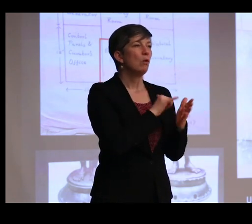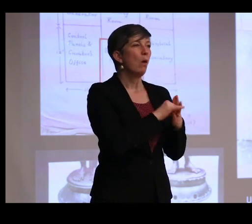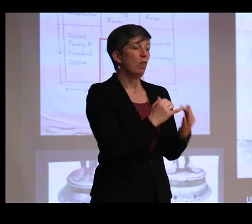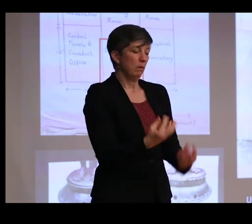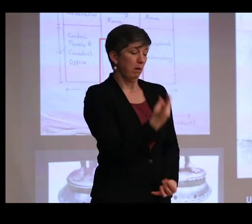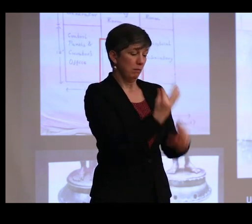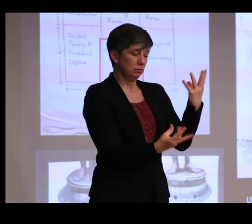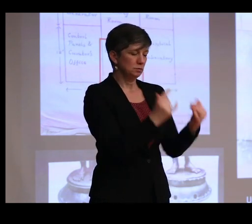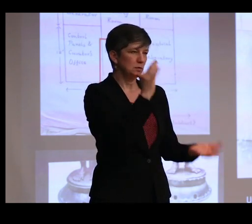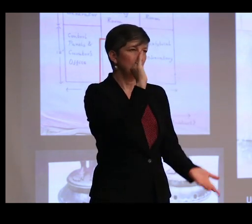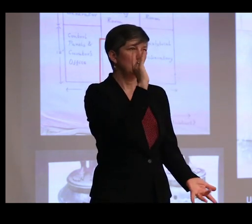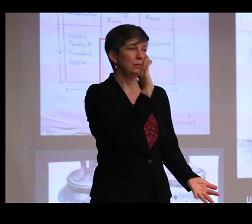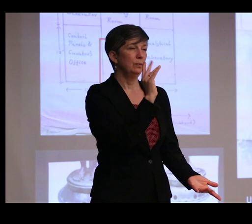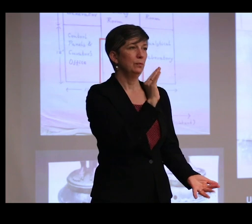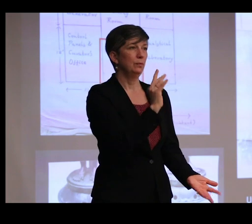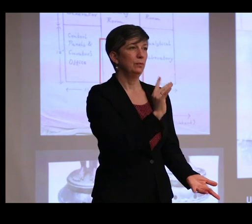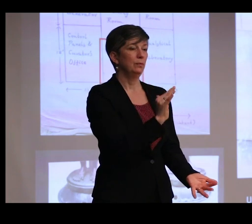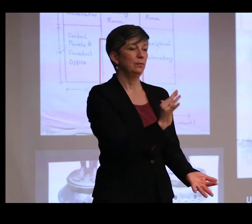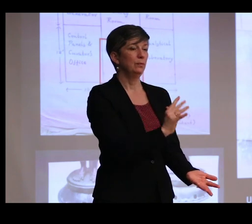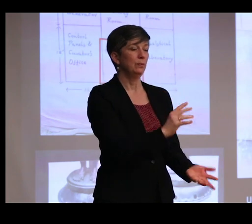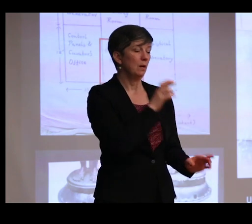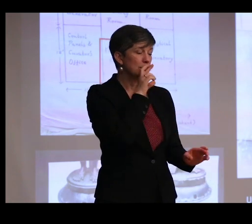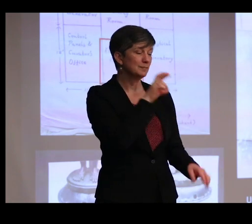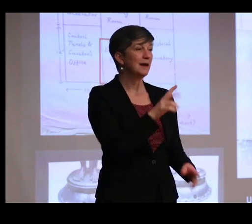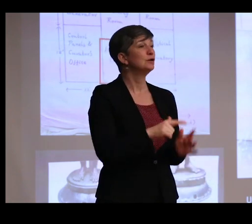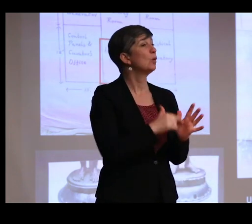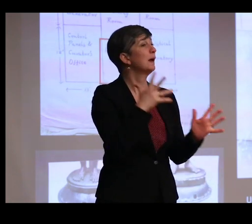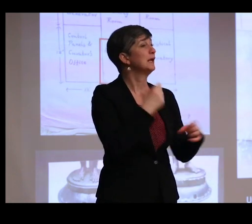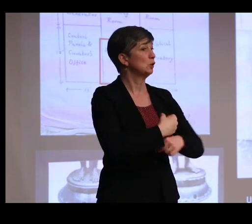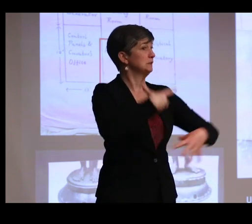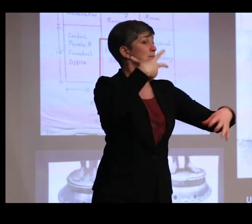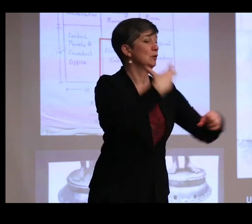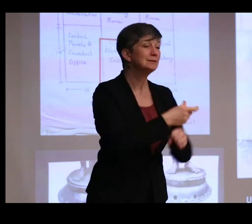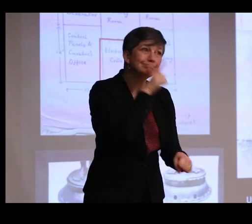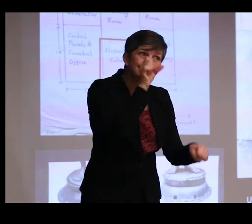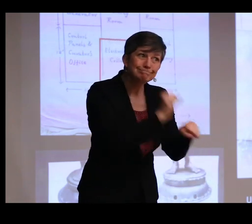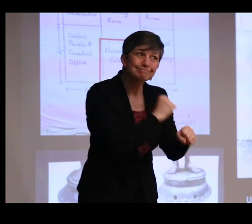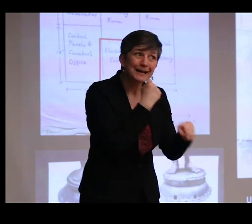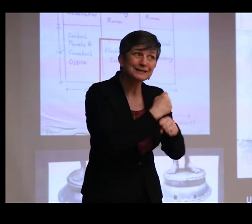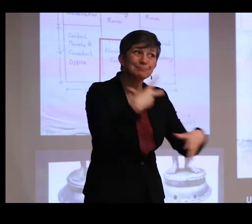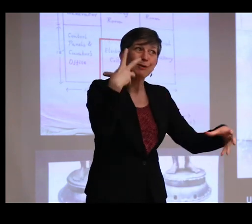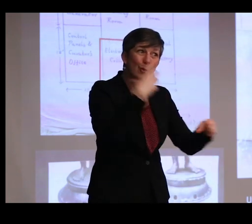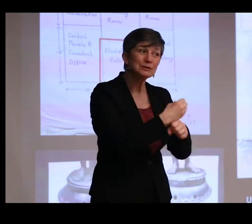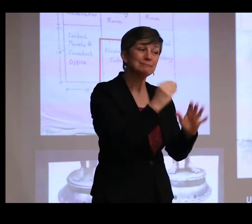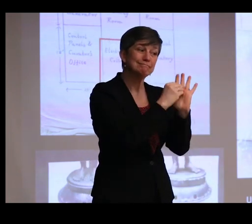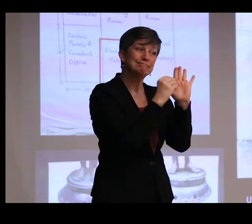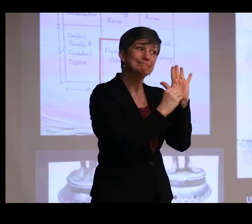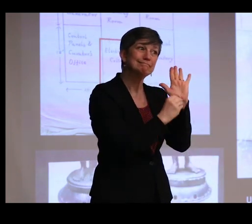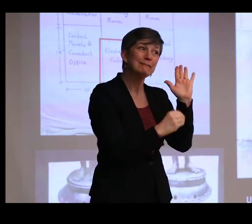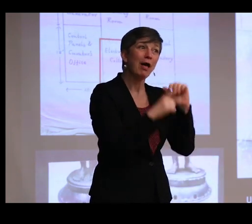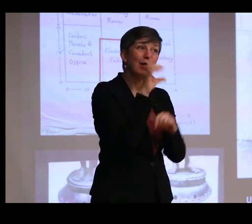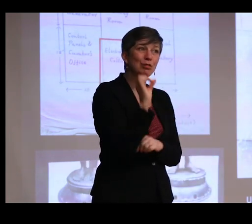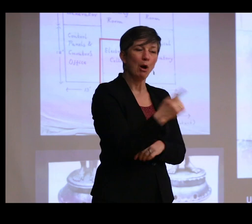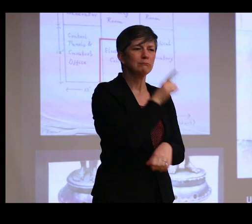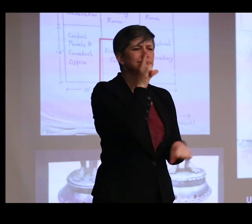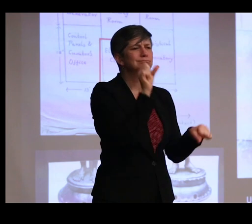produced and responding to occasional explosions-- yes, explosions are listed in the logs-- was really a full-time job.